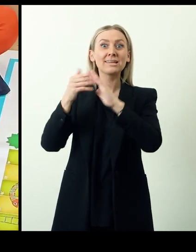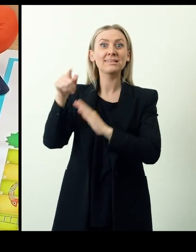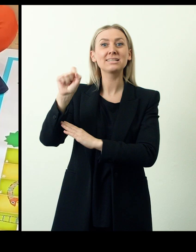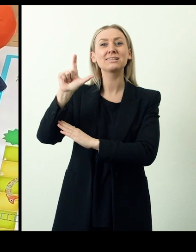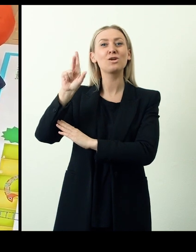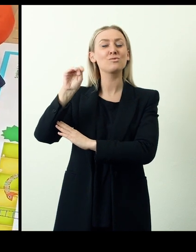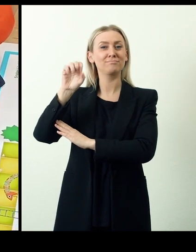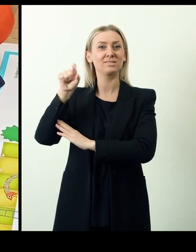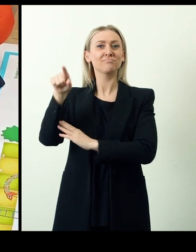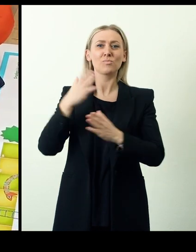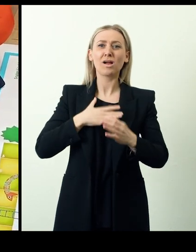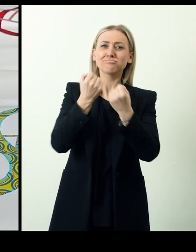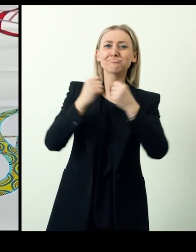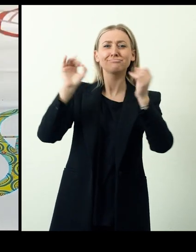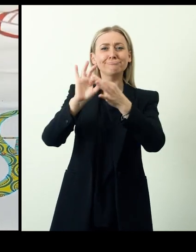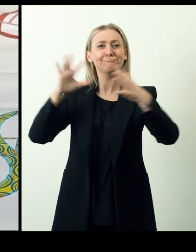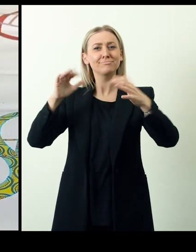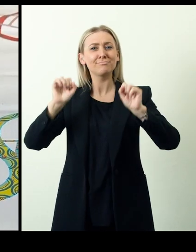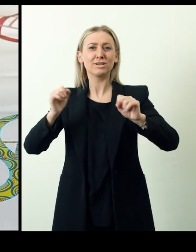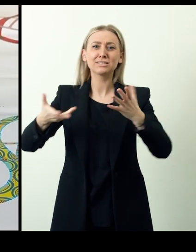with psychosocial disabilities residing in slums.